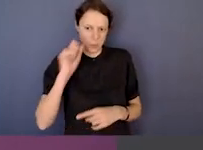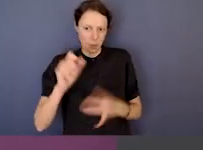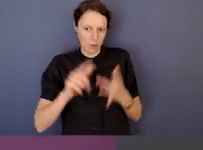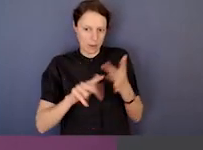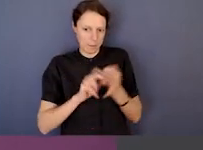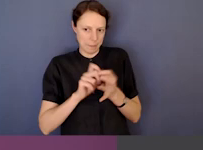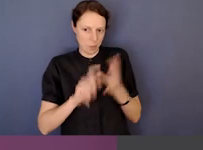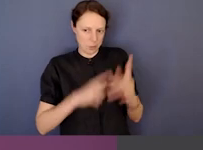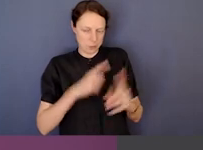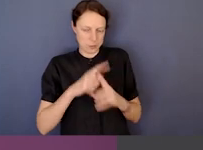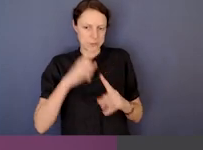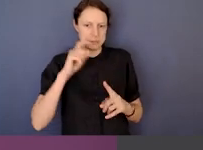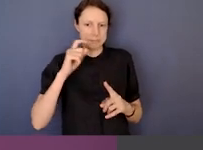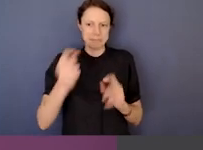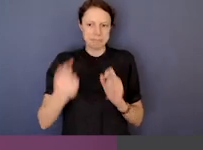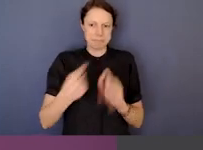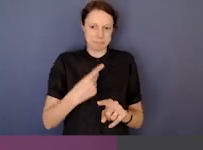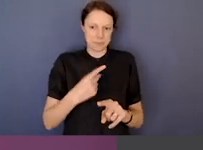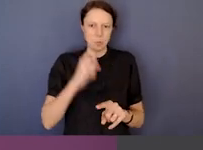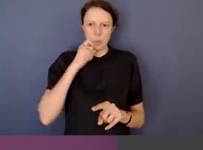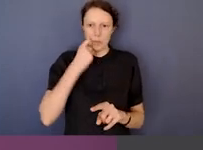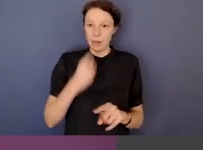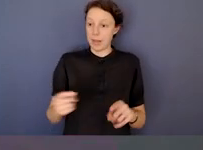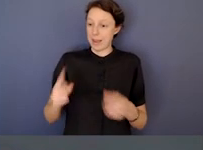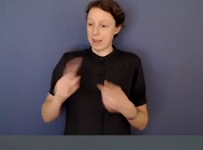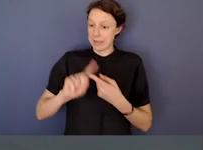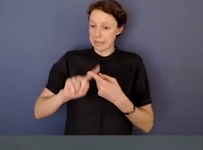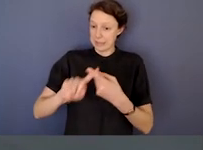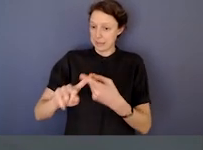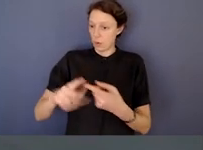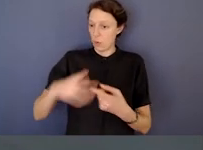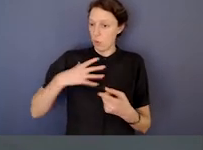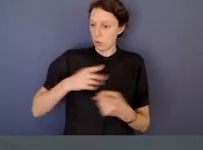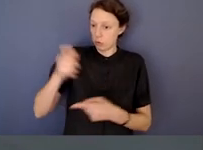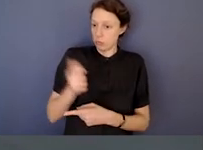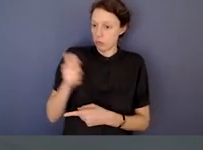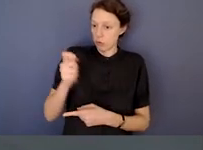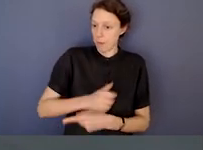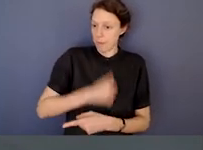And to stay updated on the latest publications and information from IBAC, the NACC and the Ombudsman,